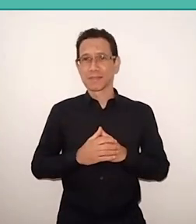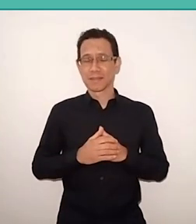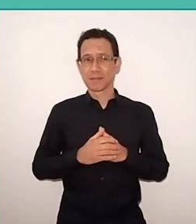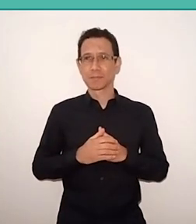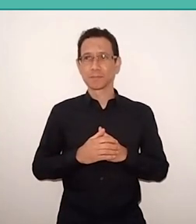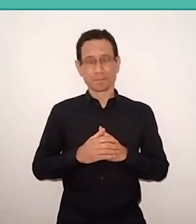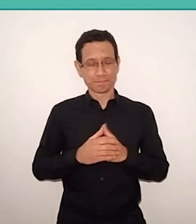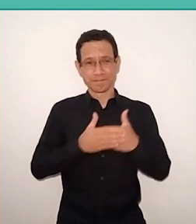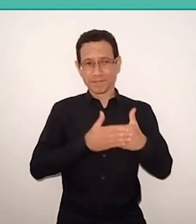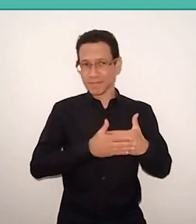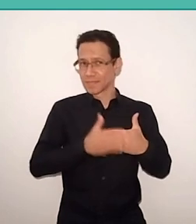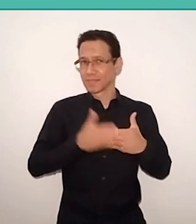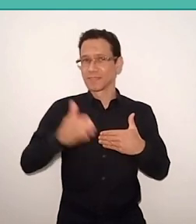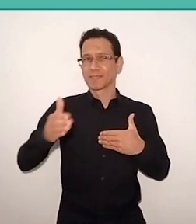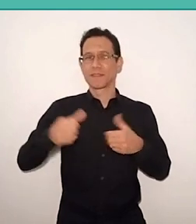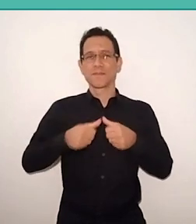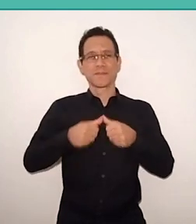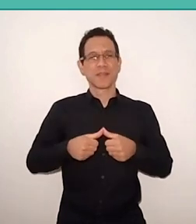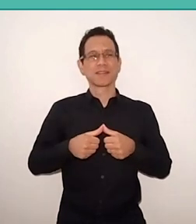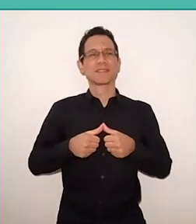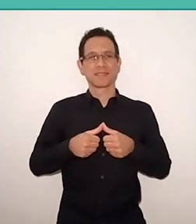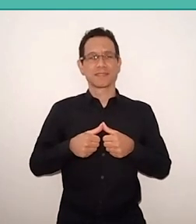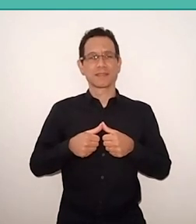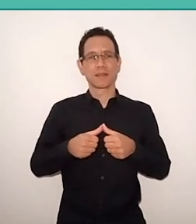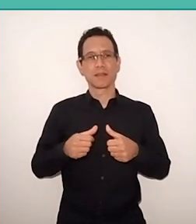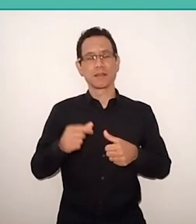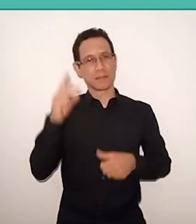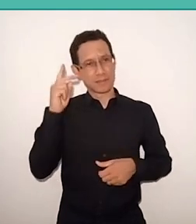stay with Paulo throughout his life